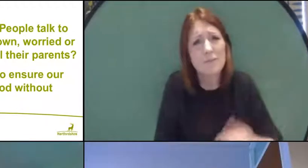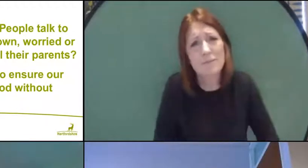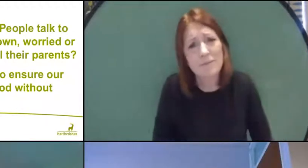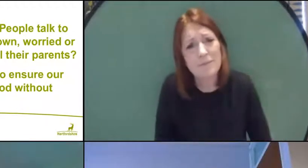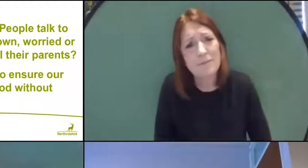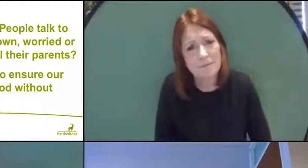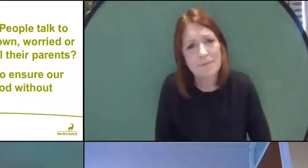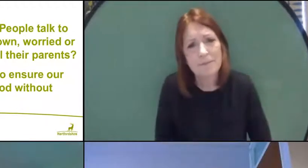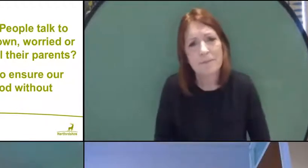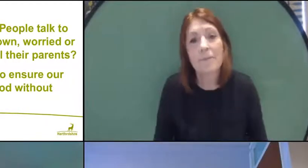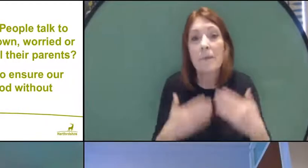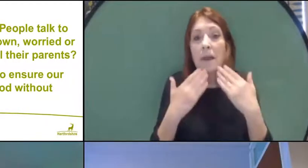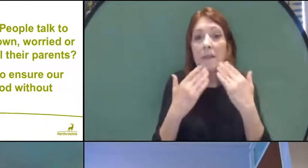Thanks Terry. Did you want to come back in there?